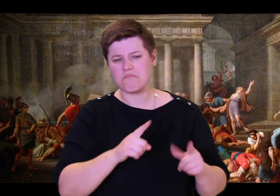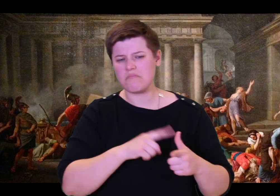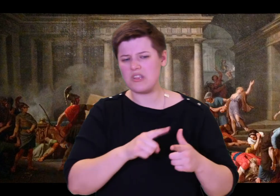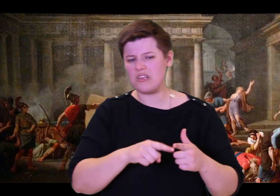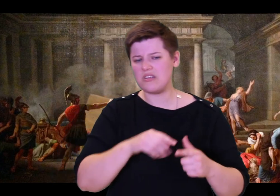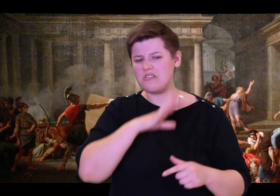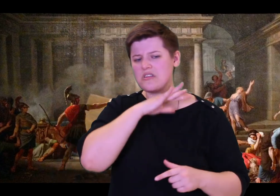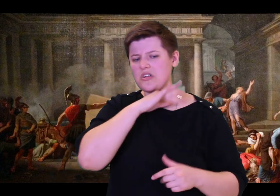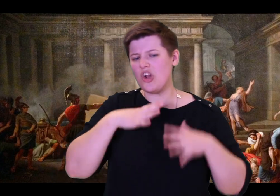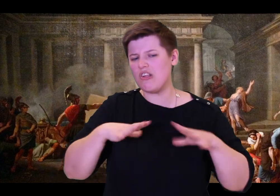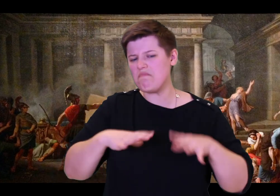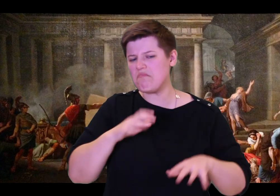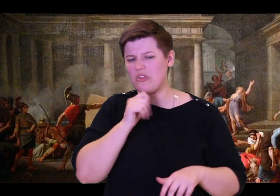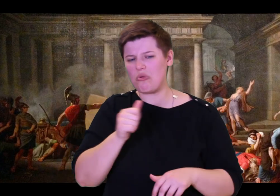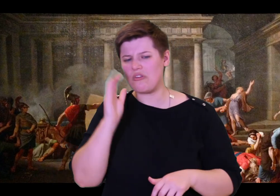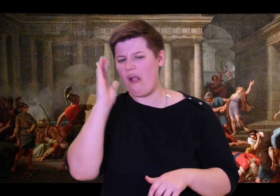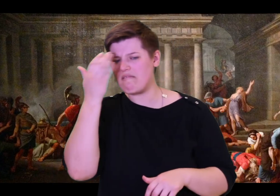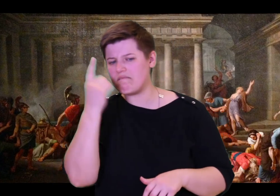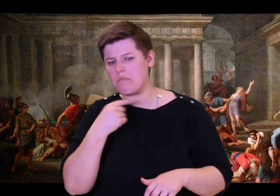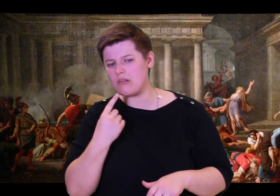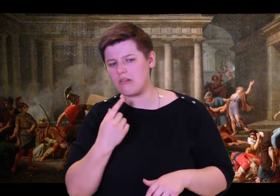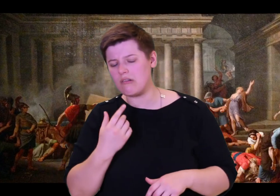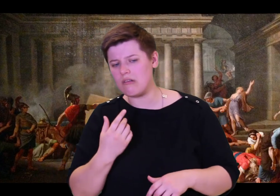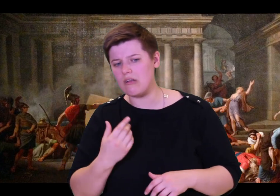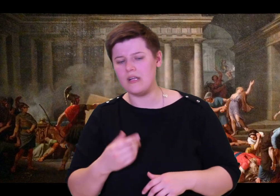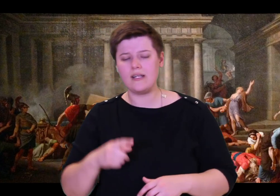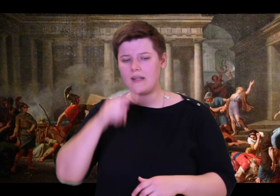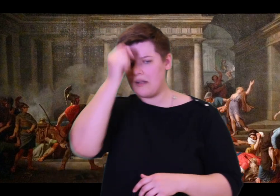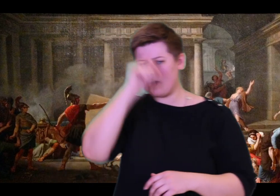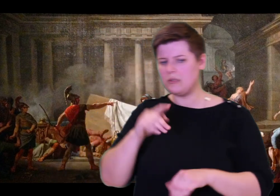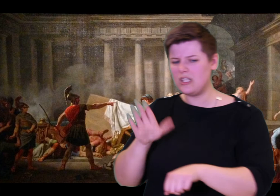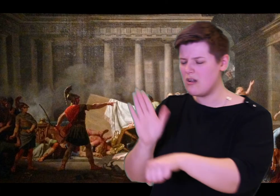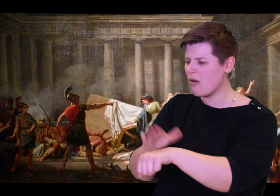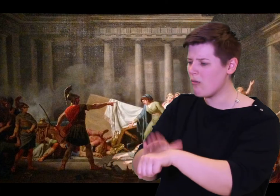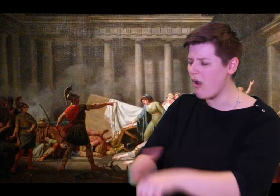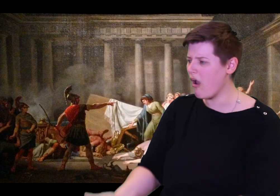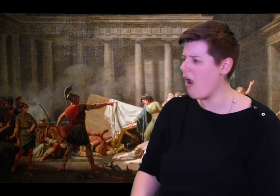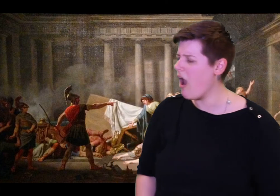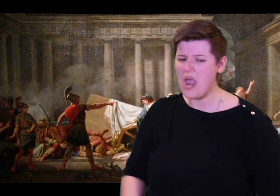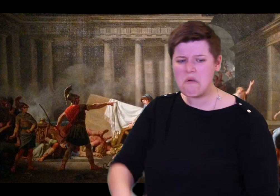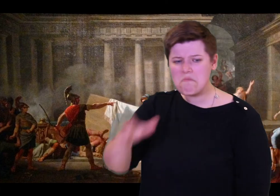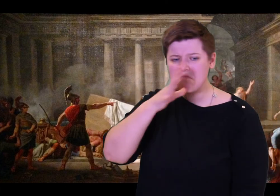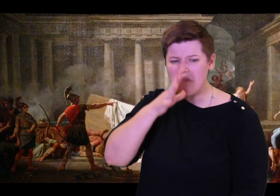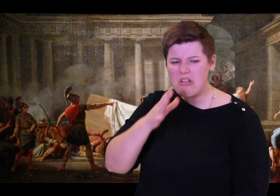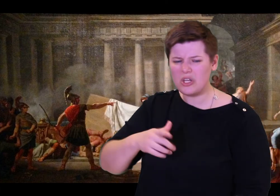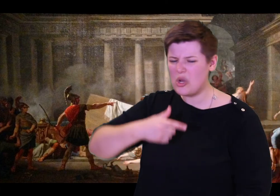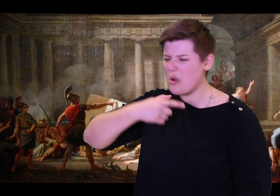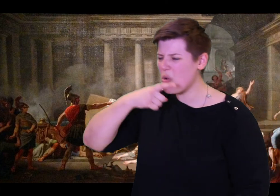She crossed the threshold and sat across from him beside the wall, in firelight.